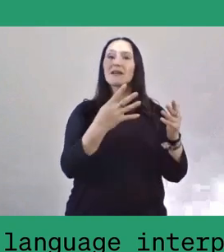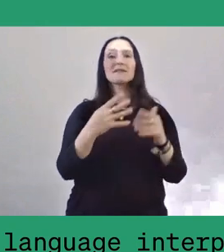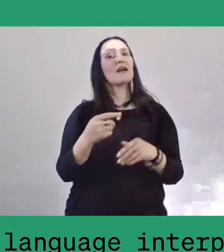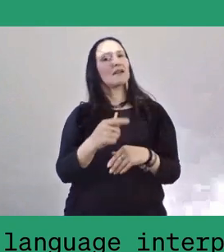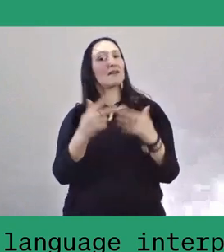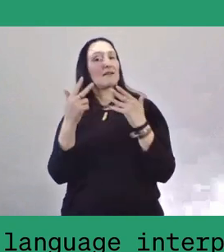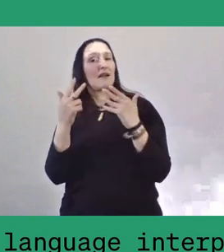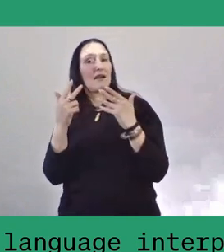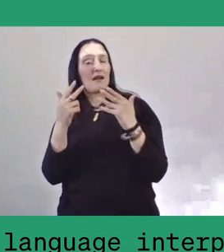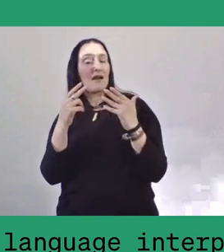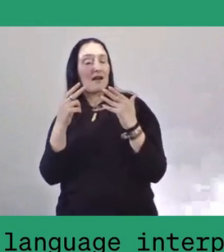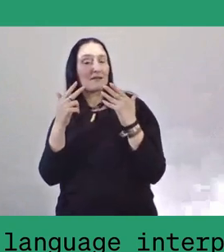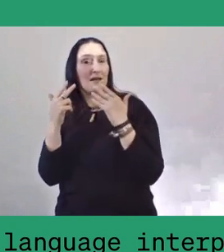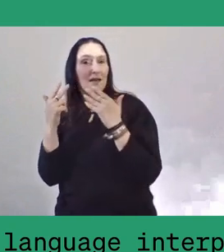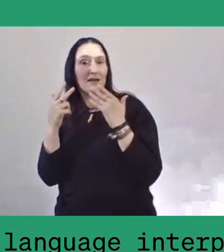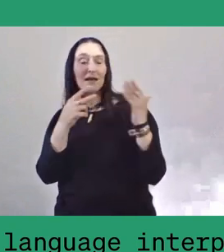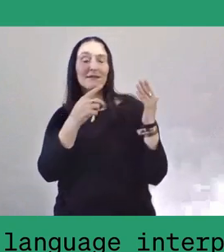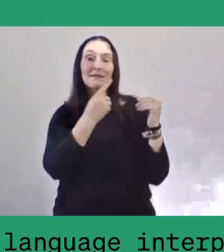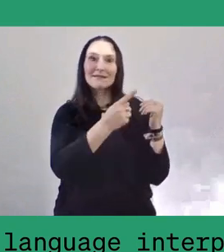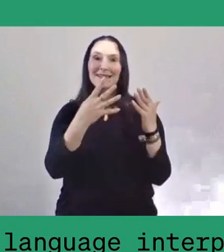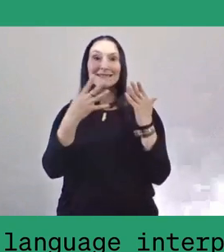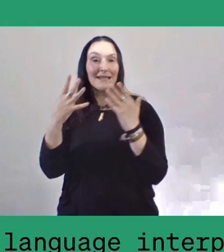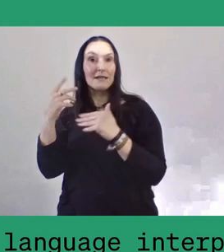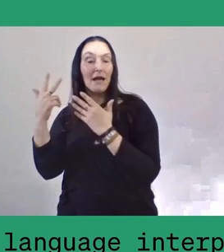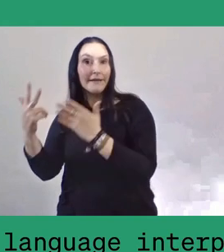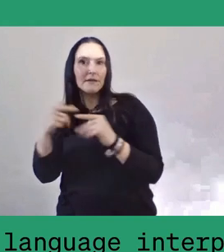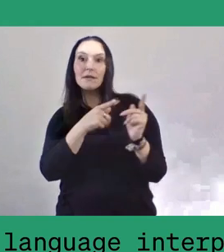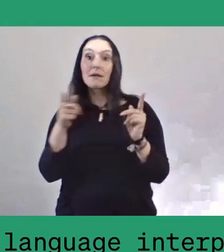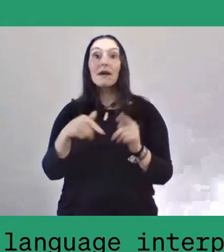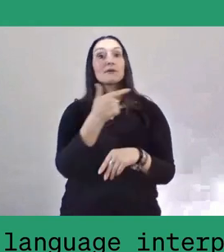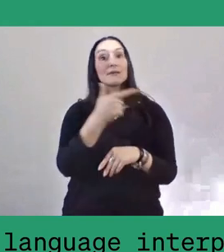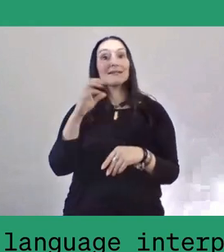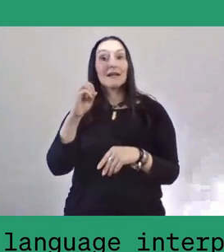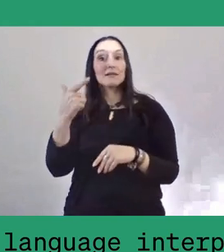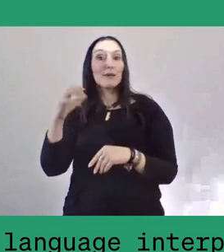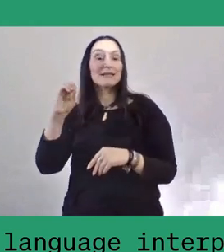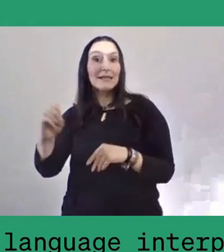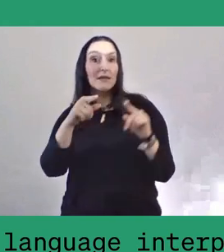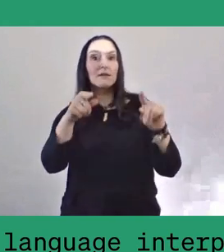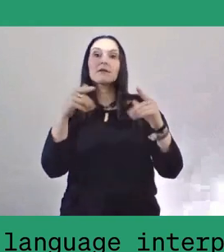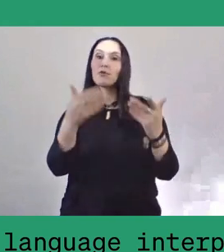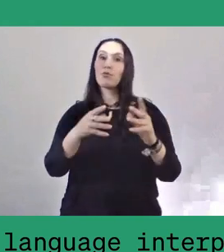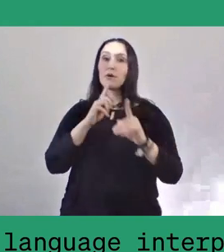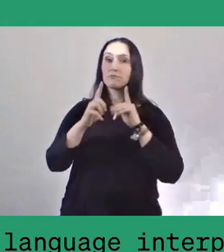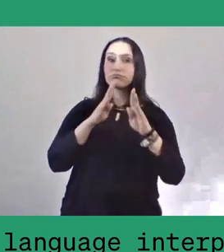she participated in Indonesia's women's movement. In 2020, Melani Budianta presented her talk